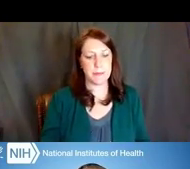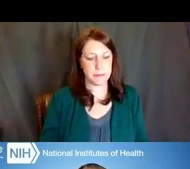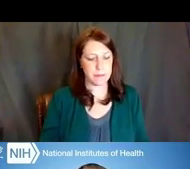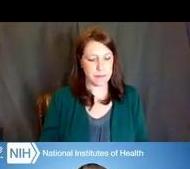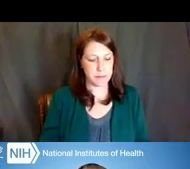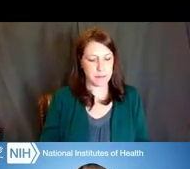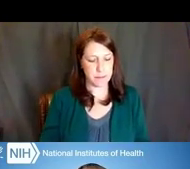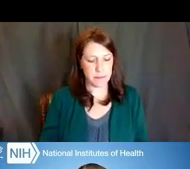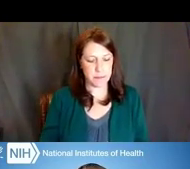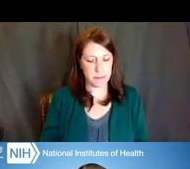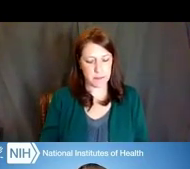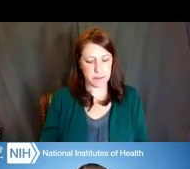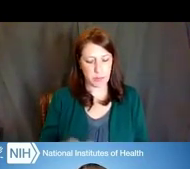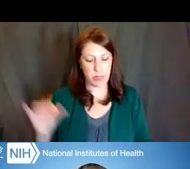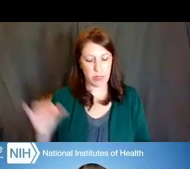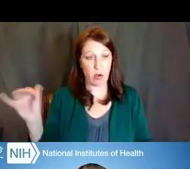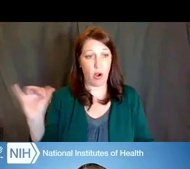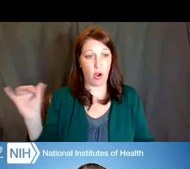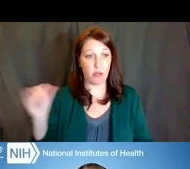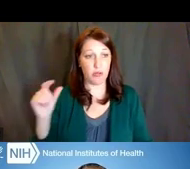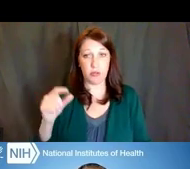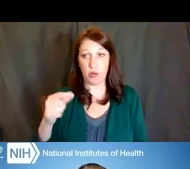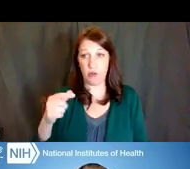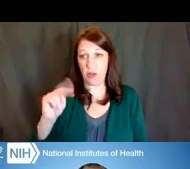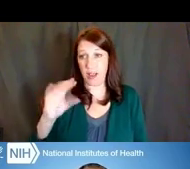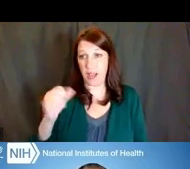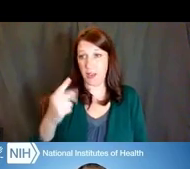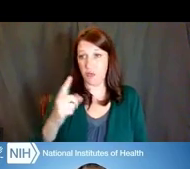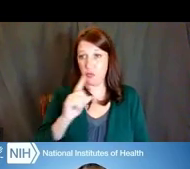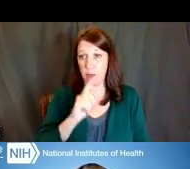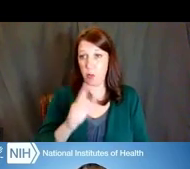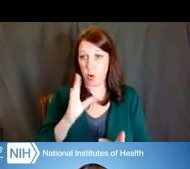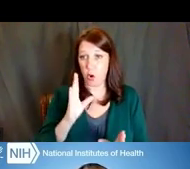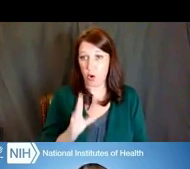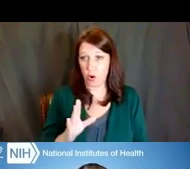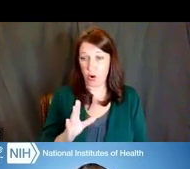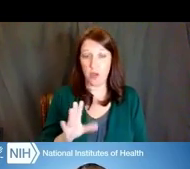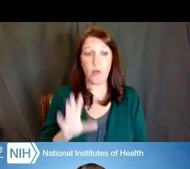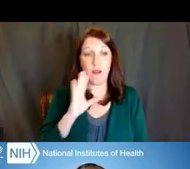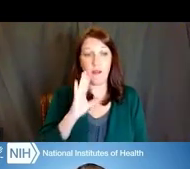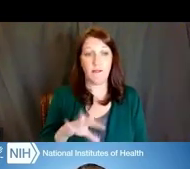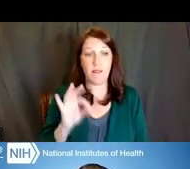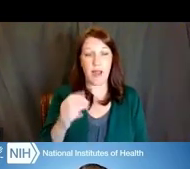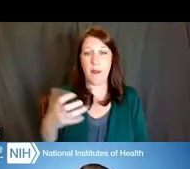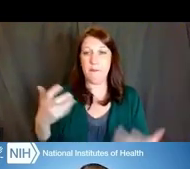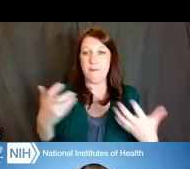Also on NIH Reporter, you will find the NIH Matchmaker tool.